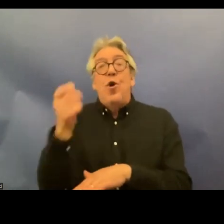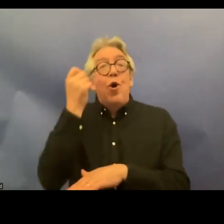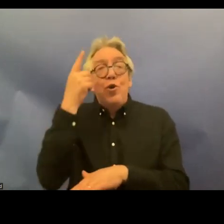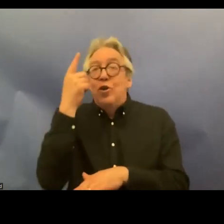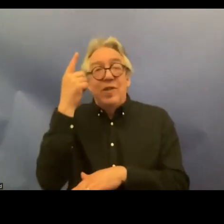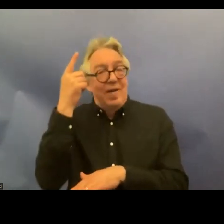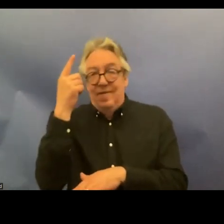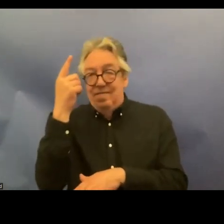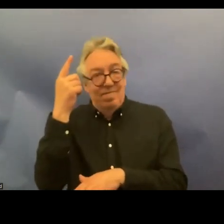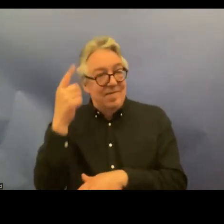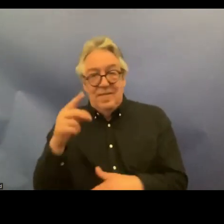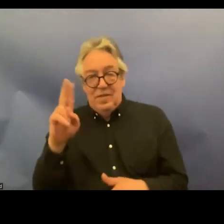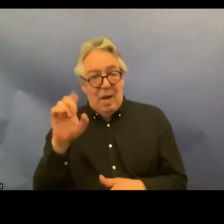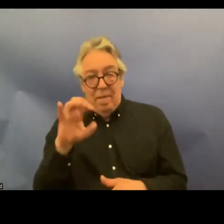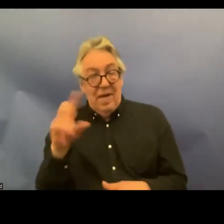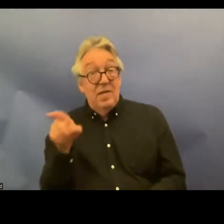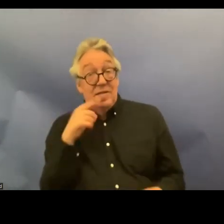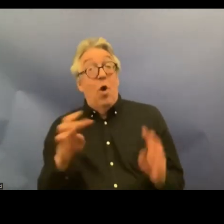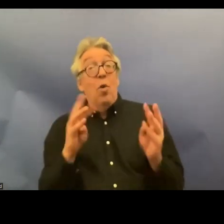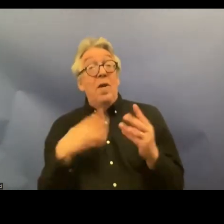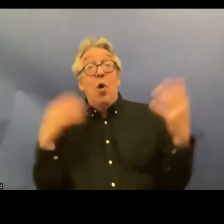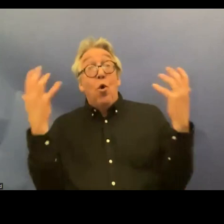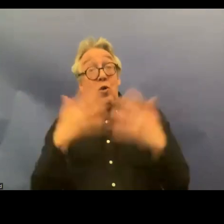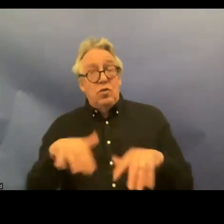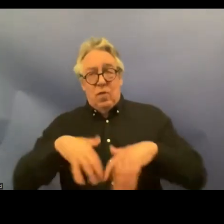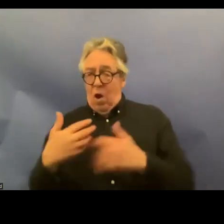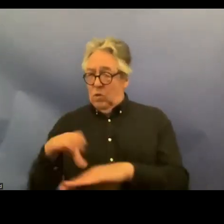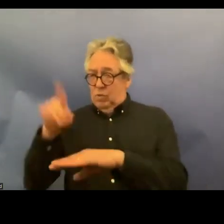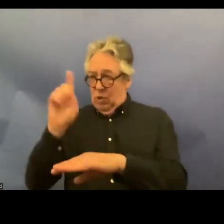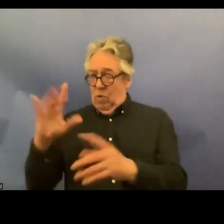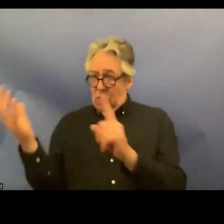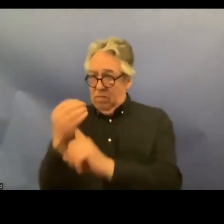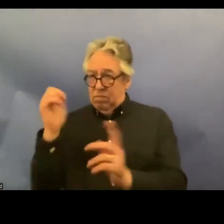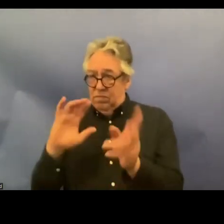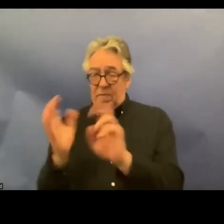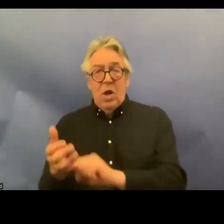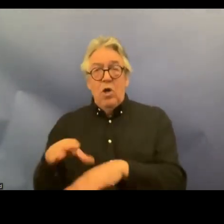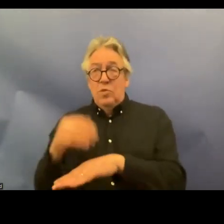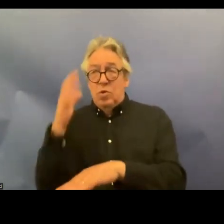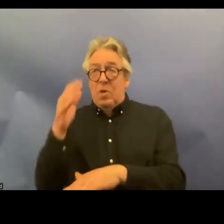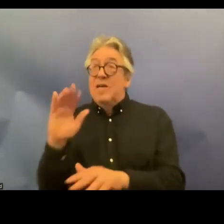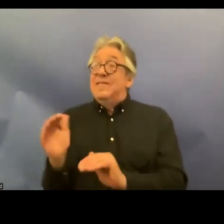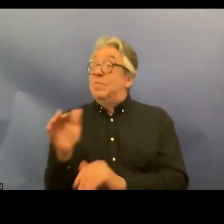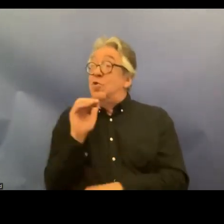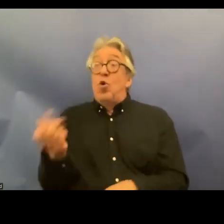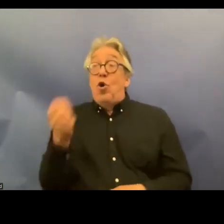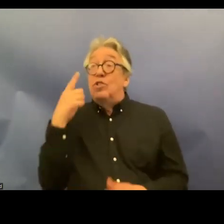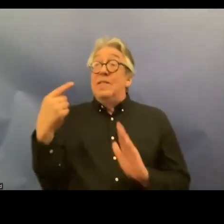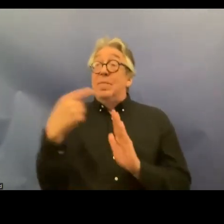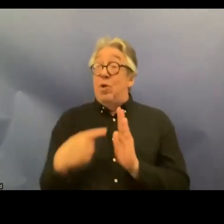committee is concerned about how Sweden will achieve this transform when it does not appear to understand the standards and principles of the convention and its